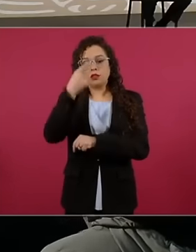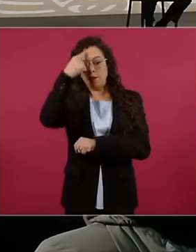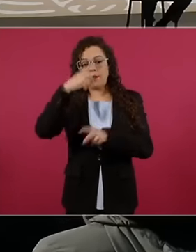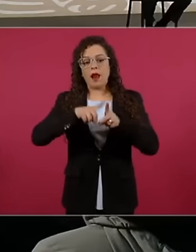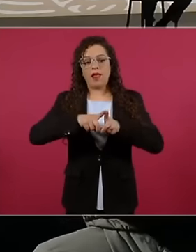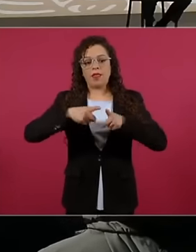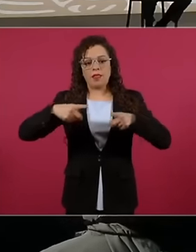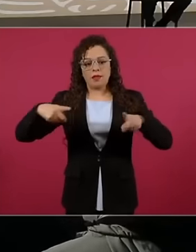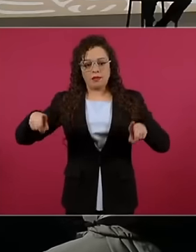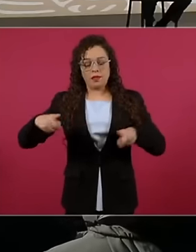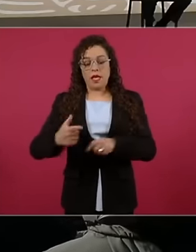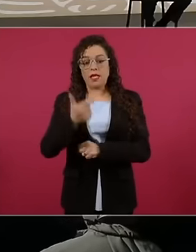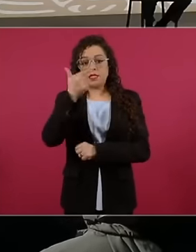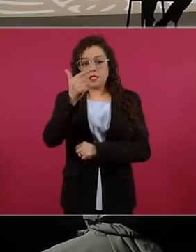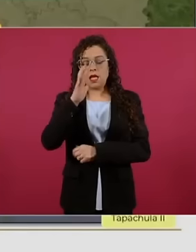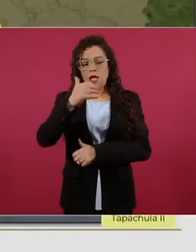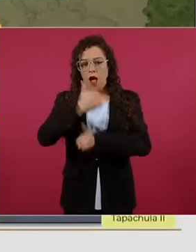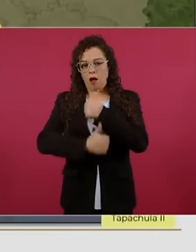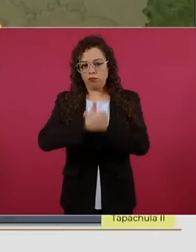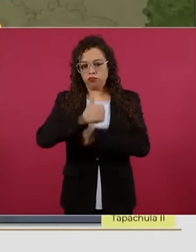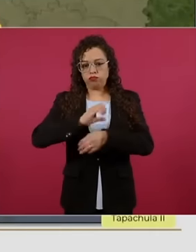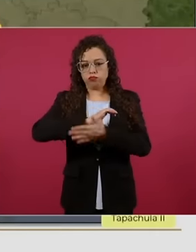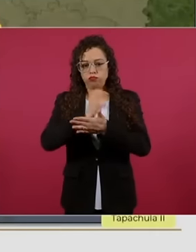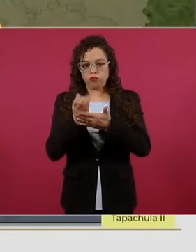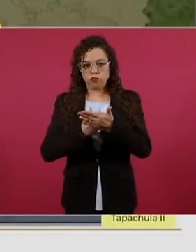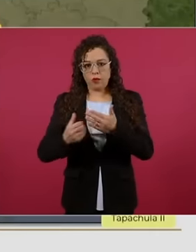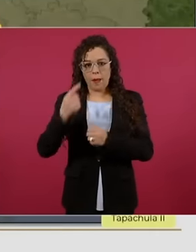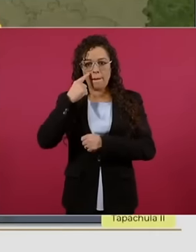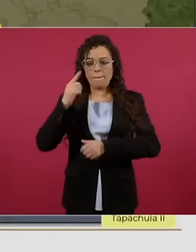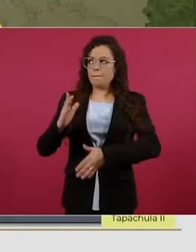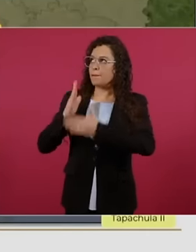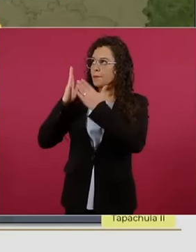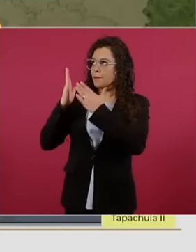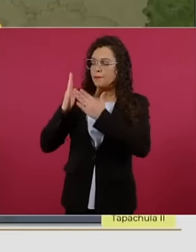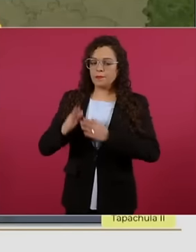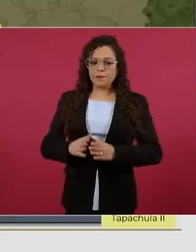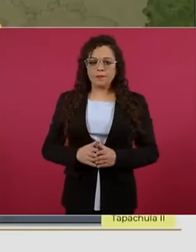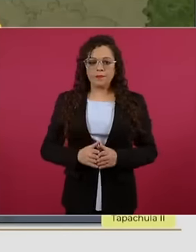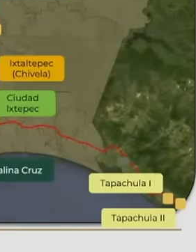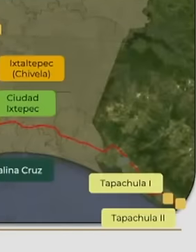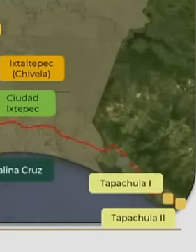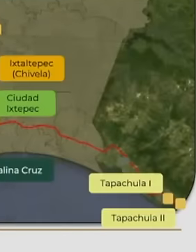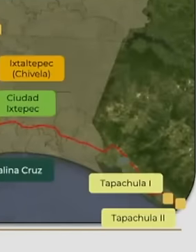have already been put out to tender, the companies are carrying out their projects in the case of Cuatzacualcos and